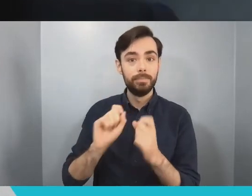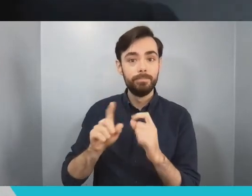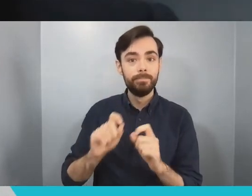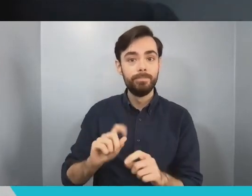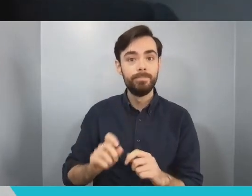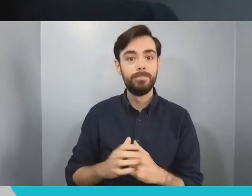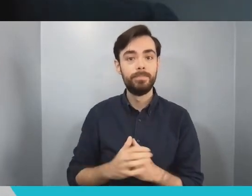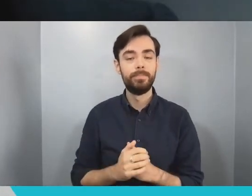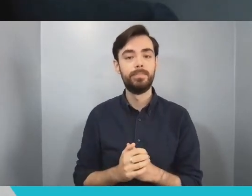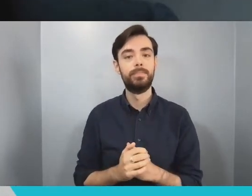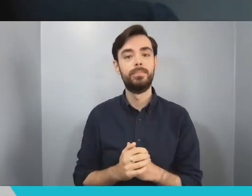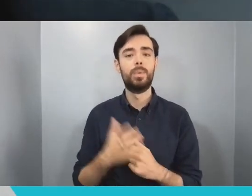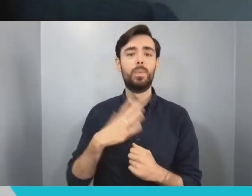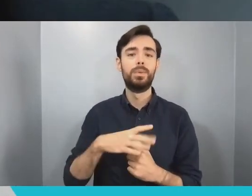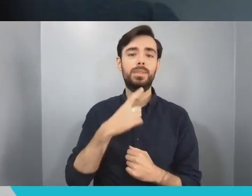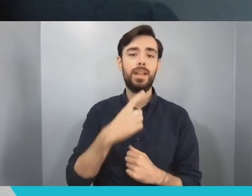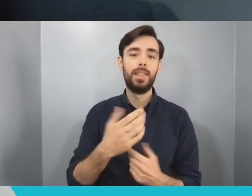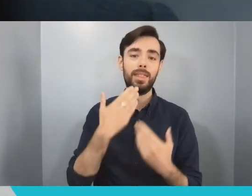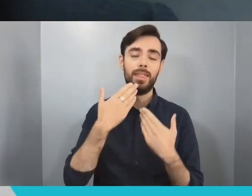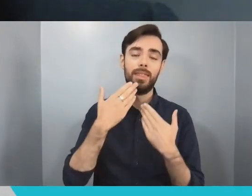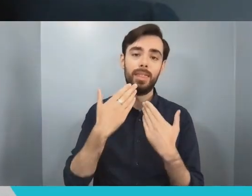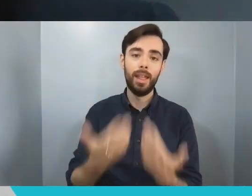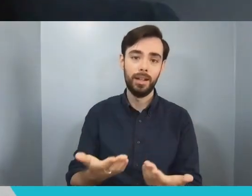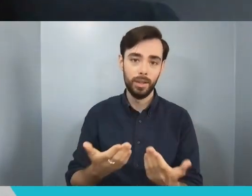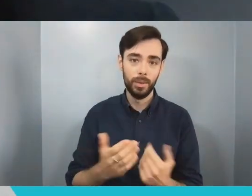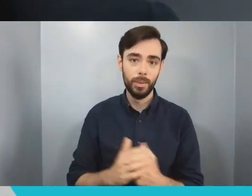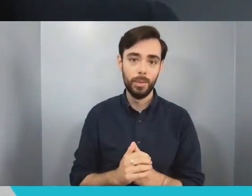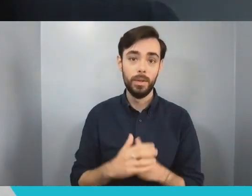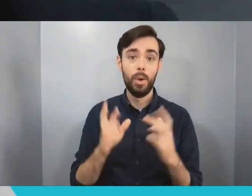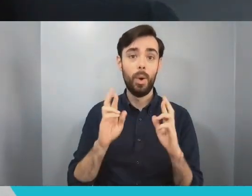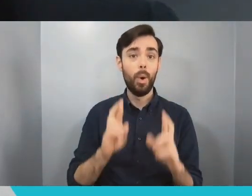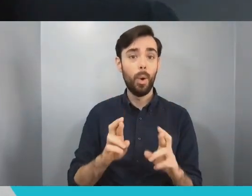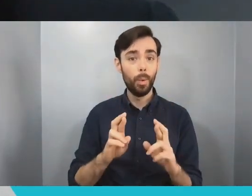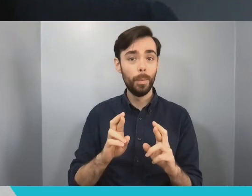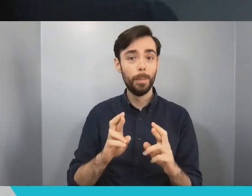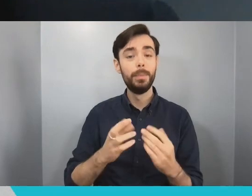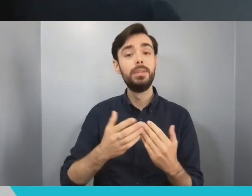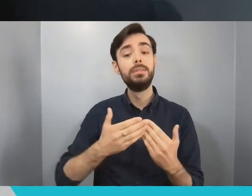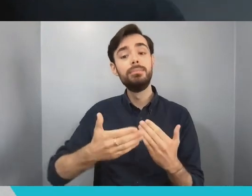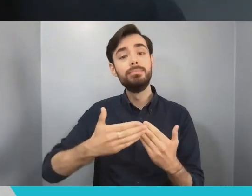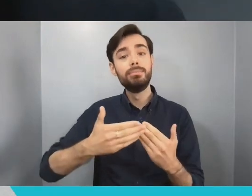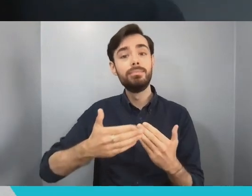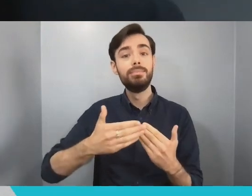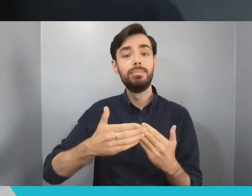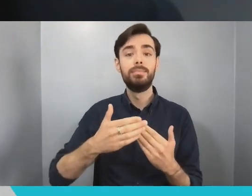it will not be long before we can welcome you back in person to the University for graduation ceremonies.